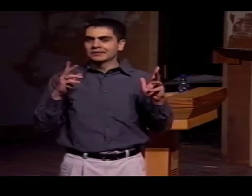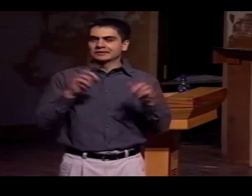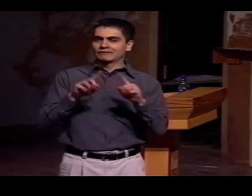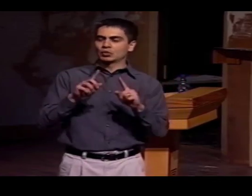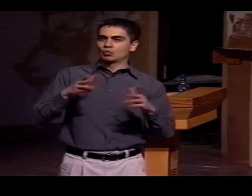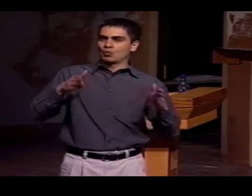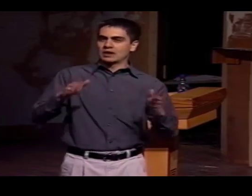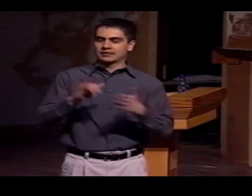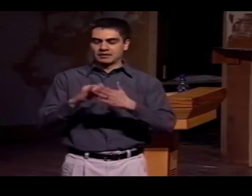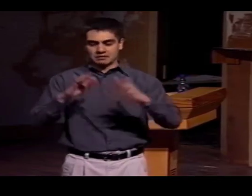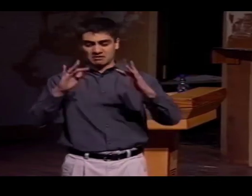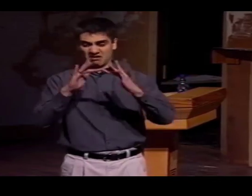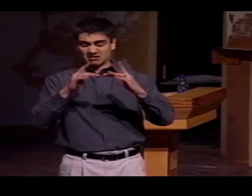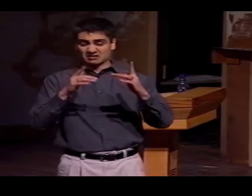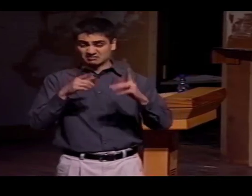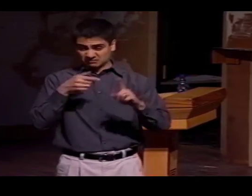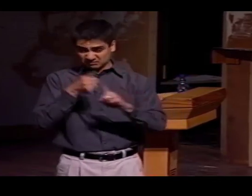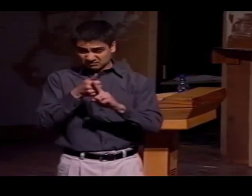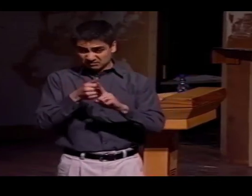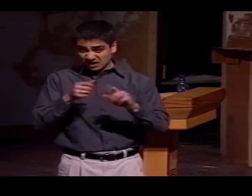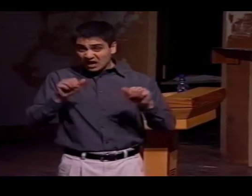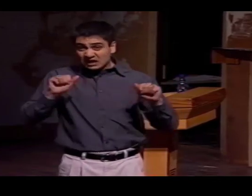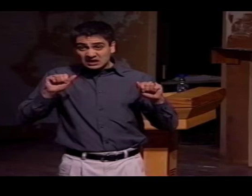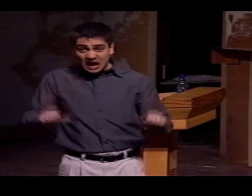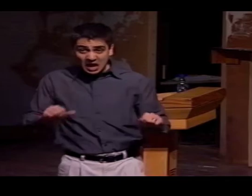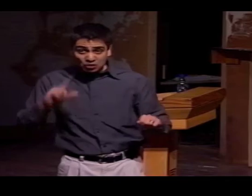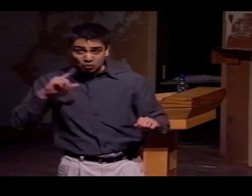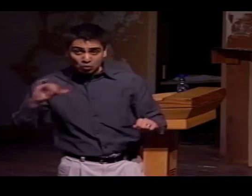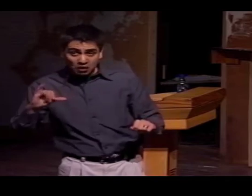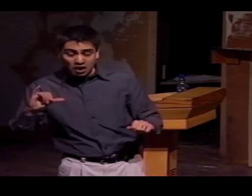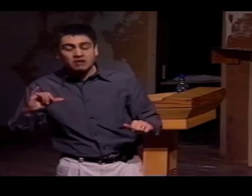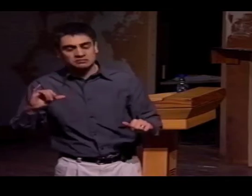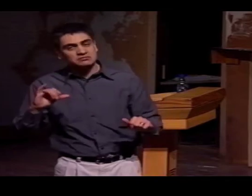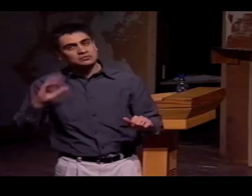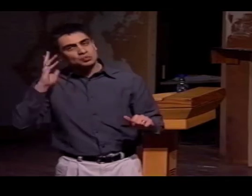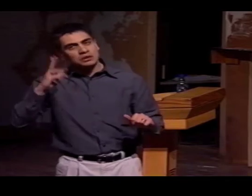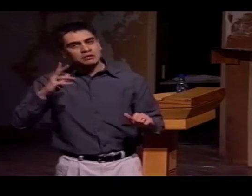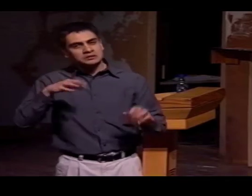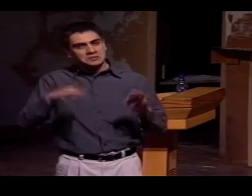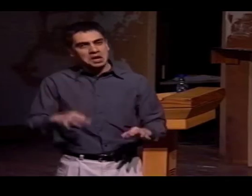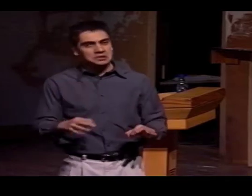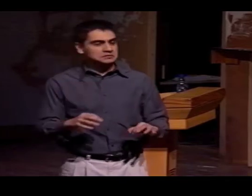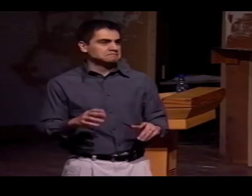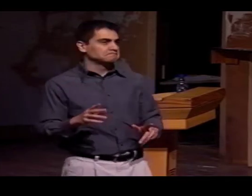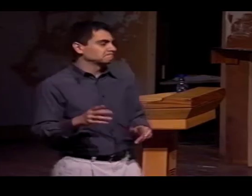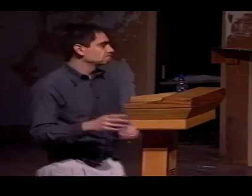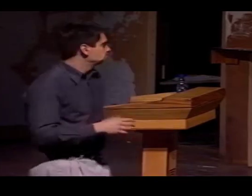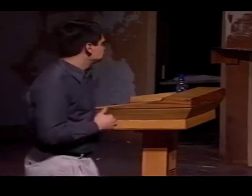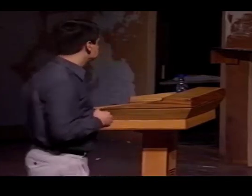AND DIFFERENT WAYS THAT THAT CONTACT BETWEEN TWO LANGUAGES CAN APPEAR.